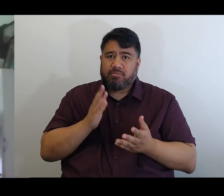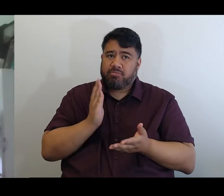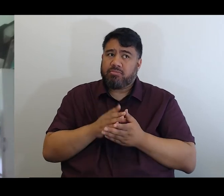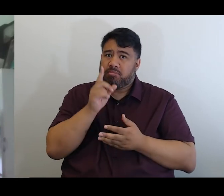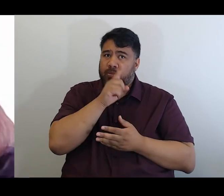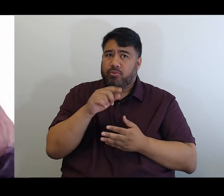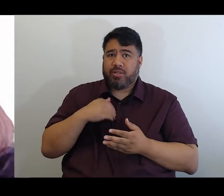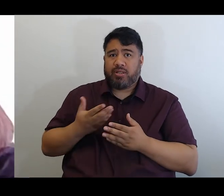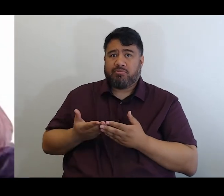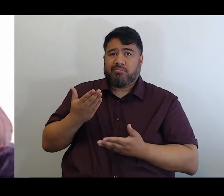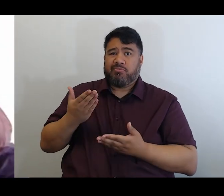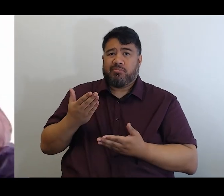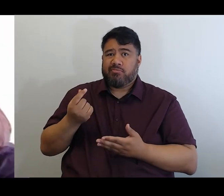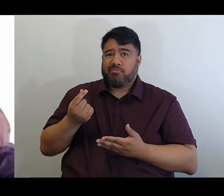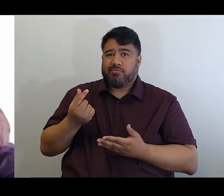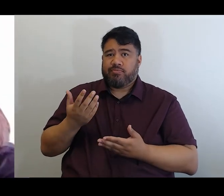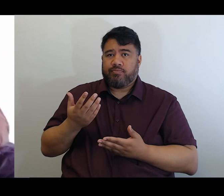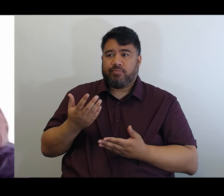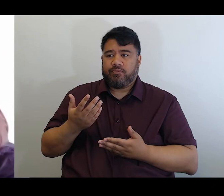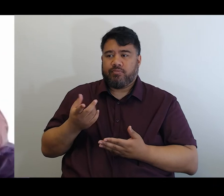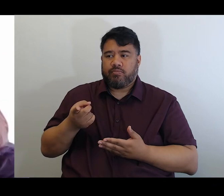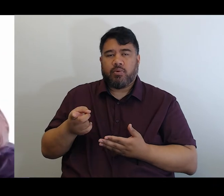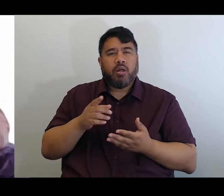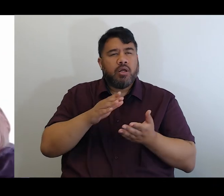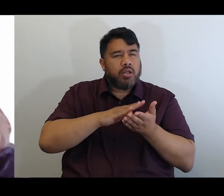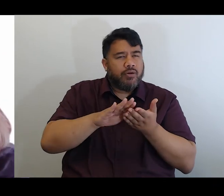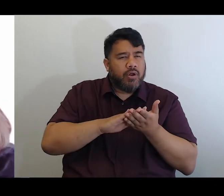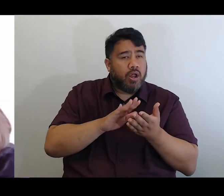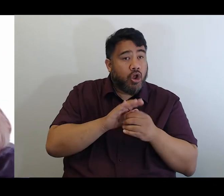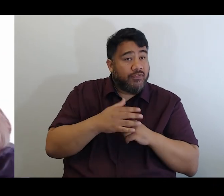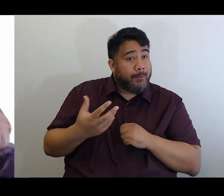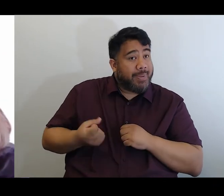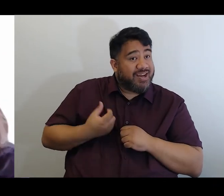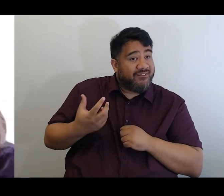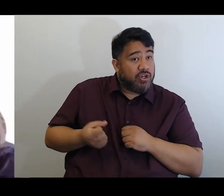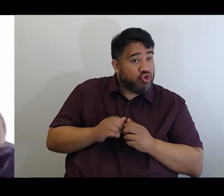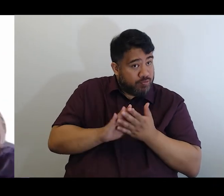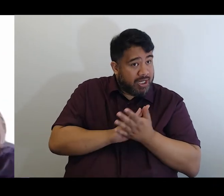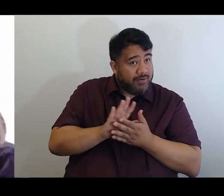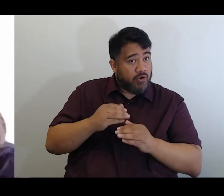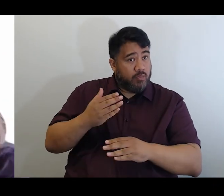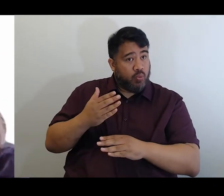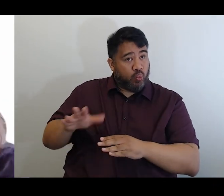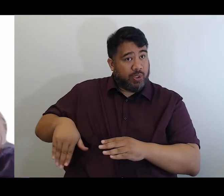Thank you, so your question is around, benefits is it? and not being enough to live on?